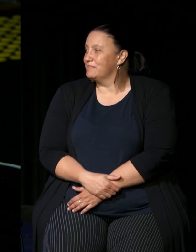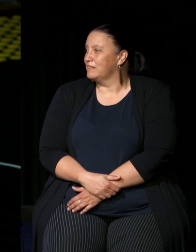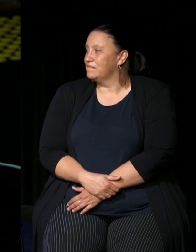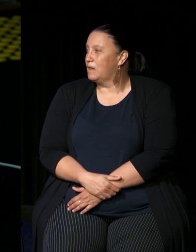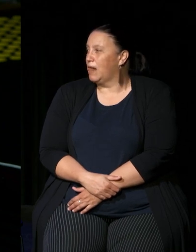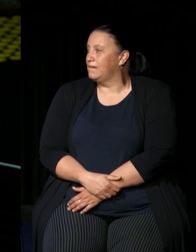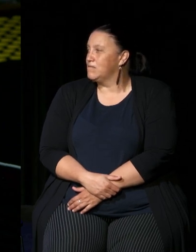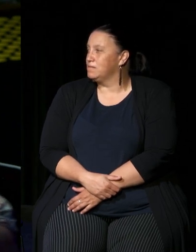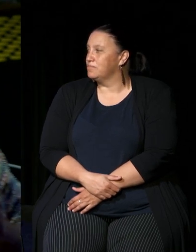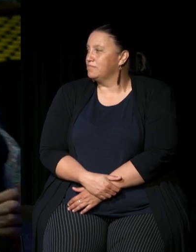yeah okay